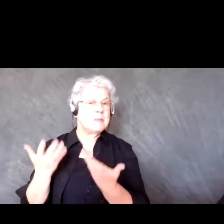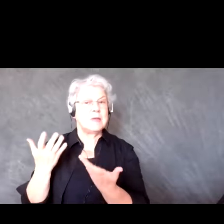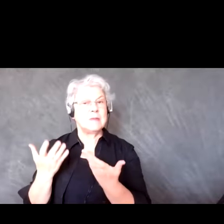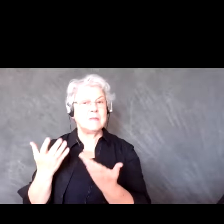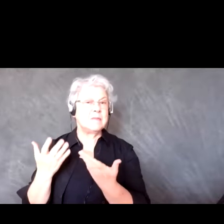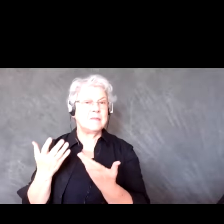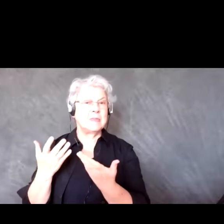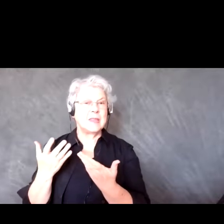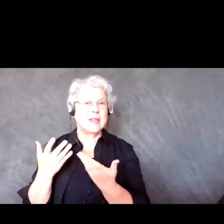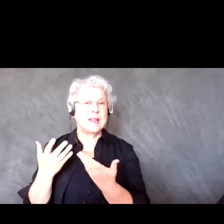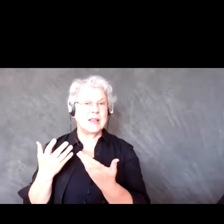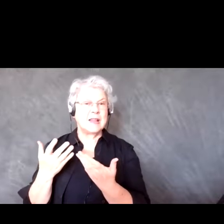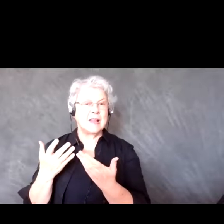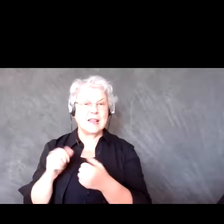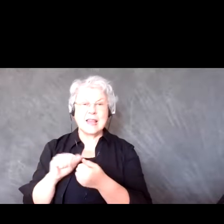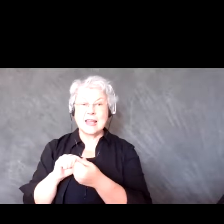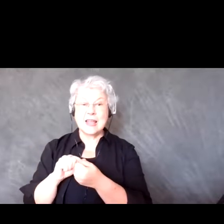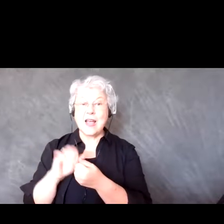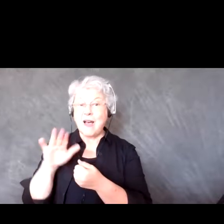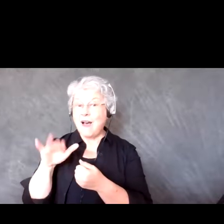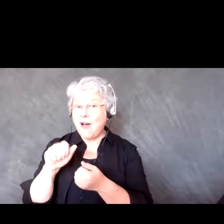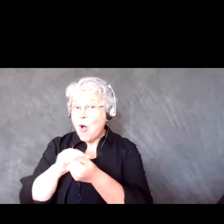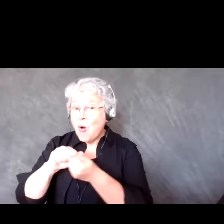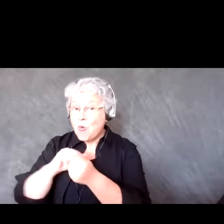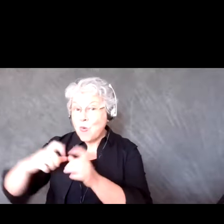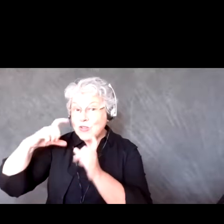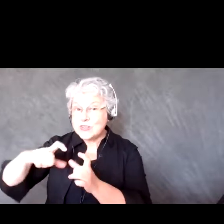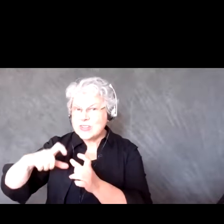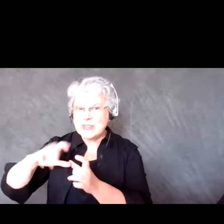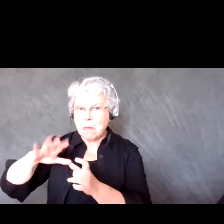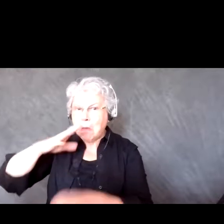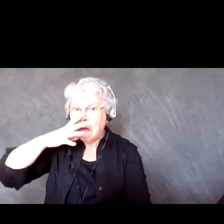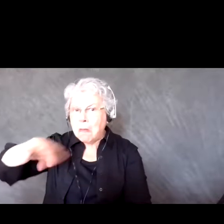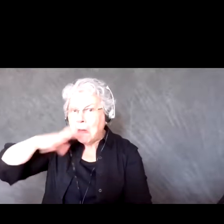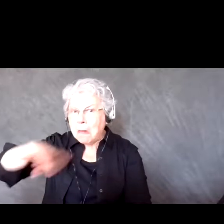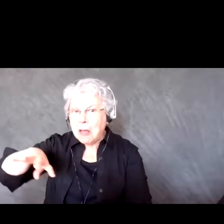dishes for door prizes is a good thing to do. But just door prizes in general,